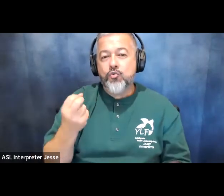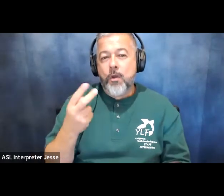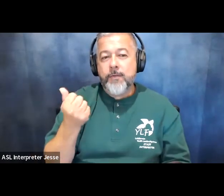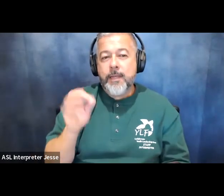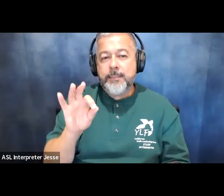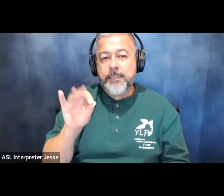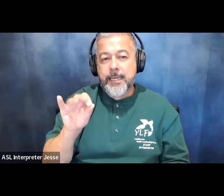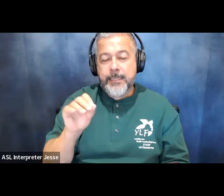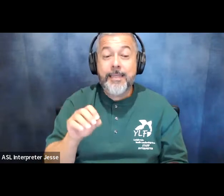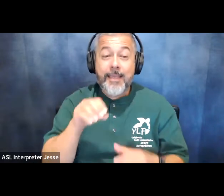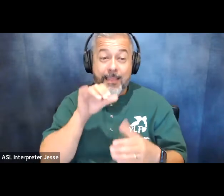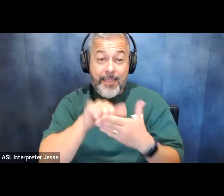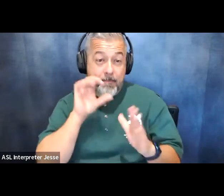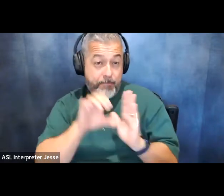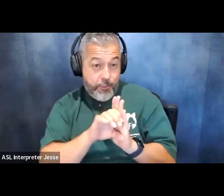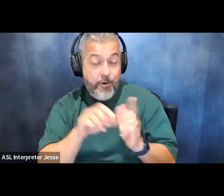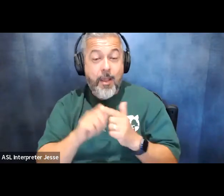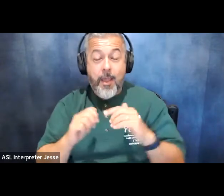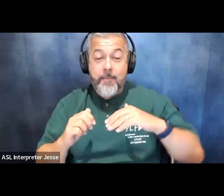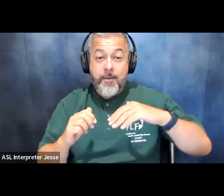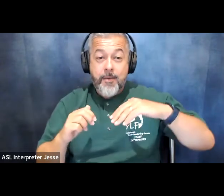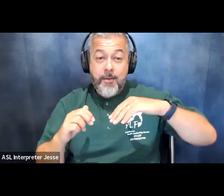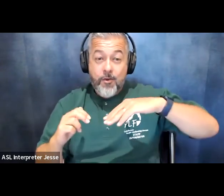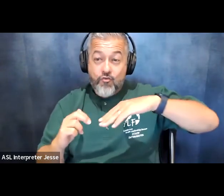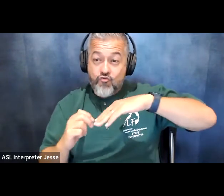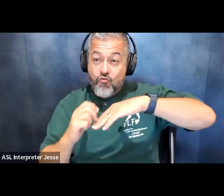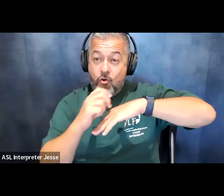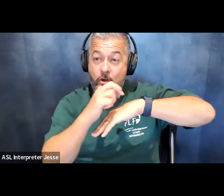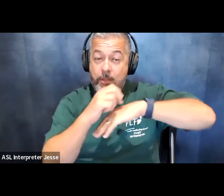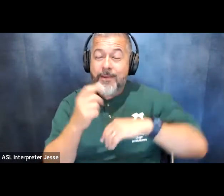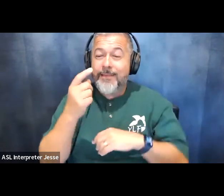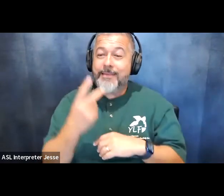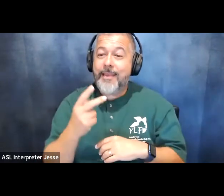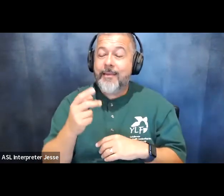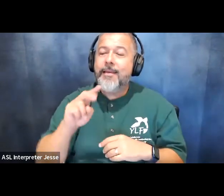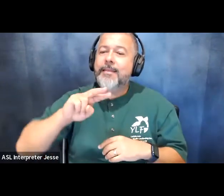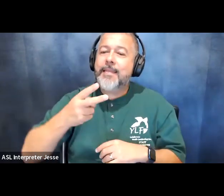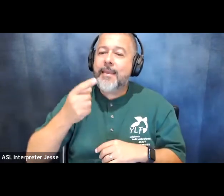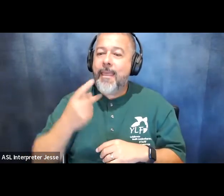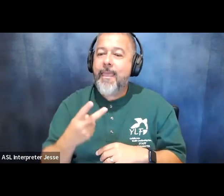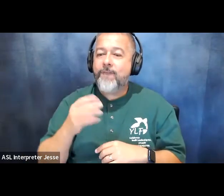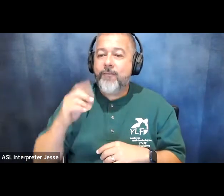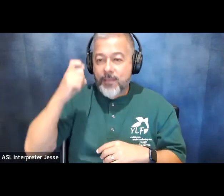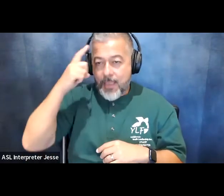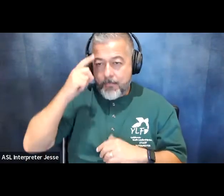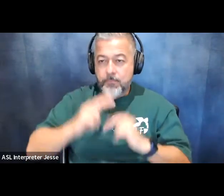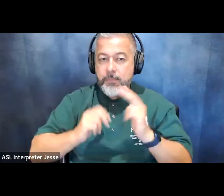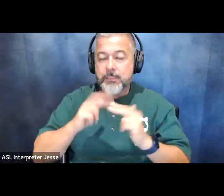in the photo i am crawling up the second half of the capitol building steps i am surrounded